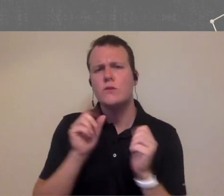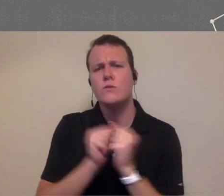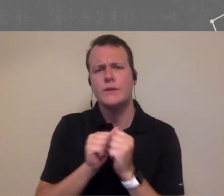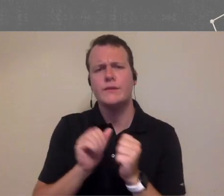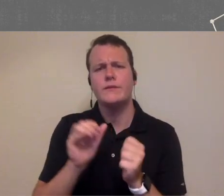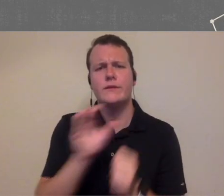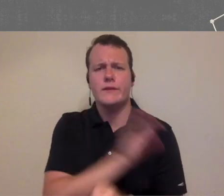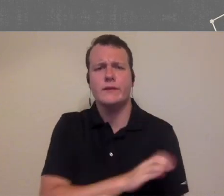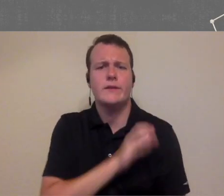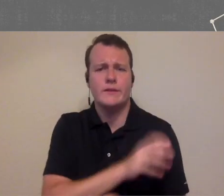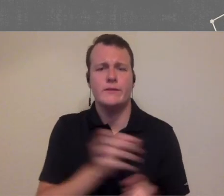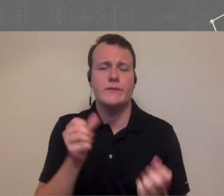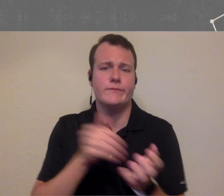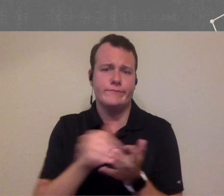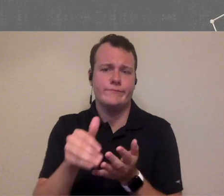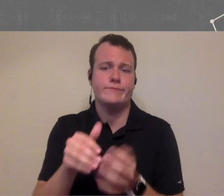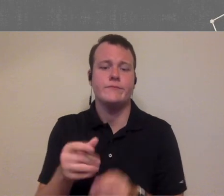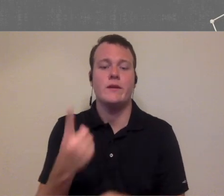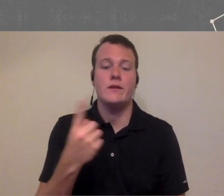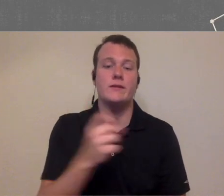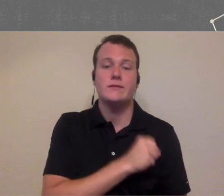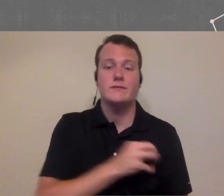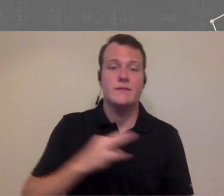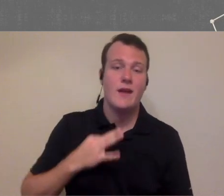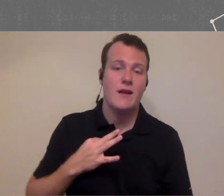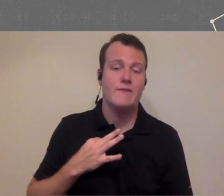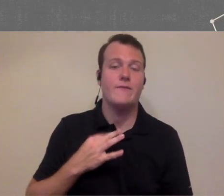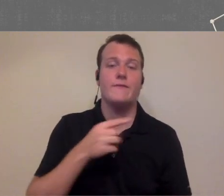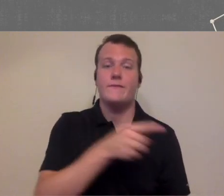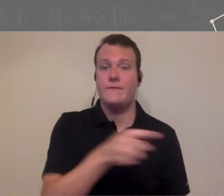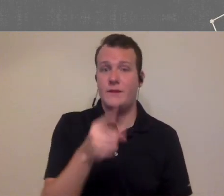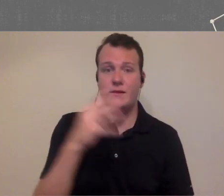frequently that they had a staff member who spent led made a multiple clinics